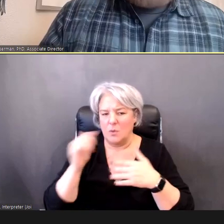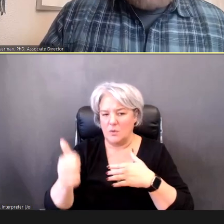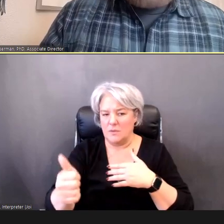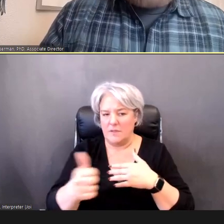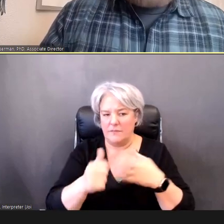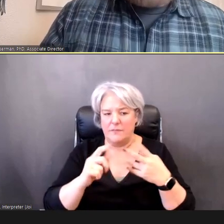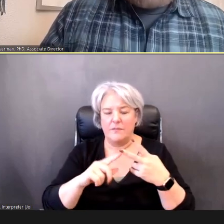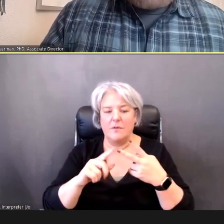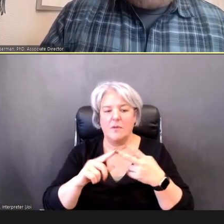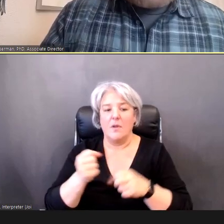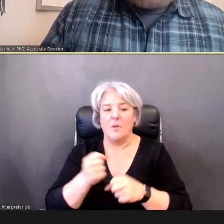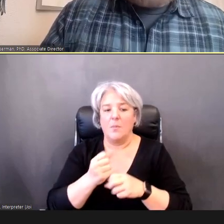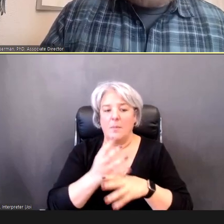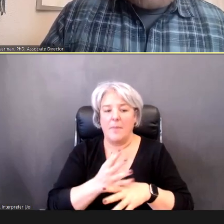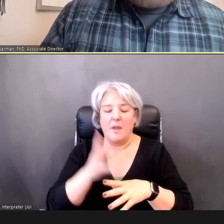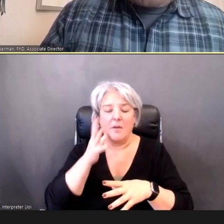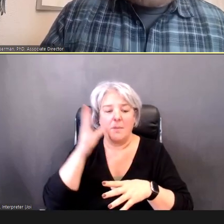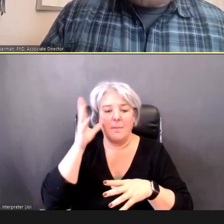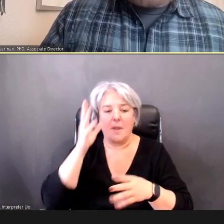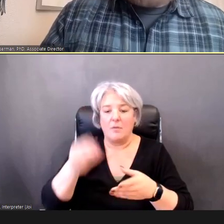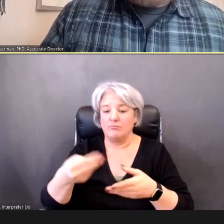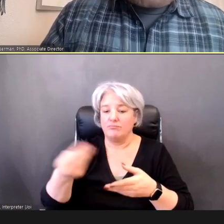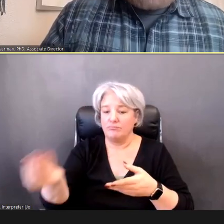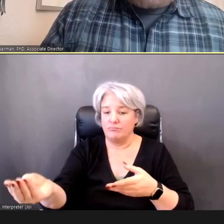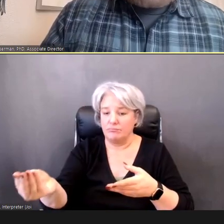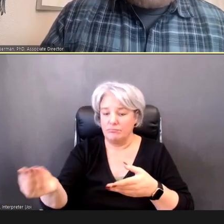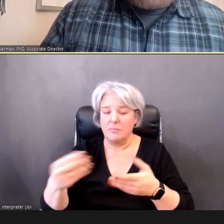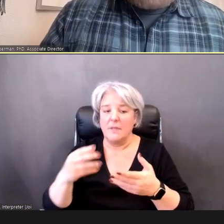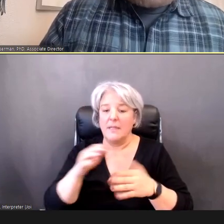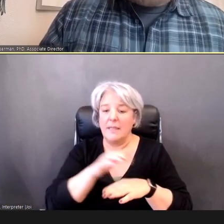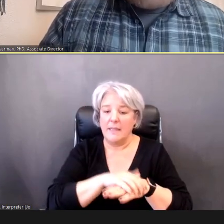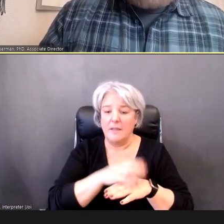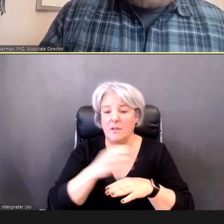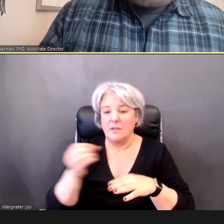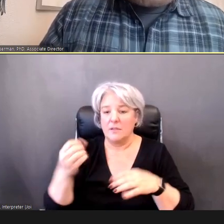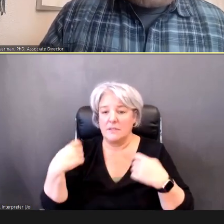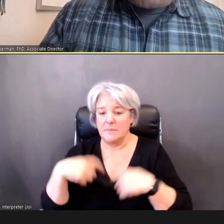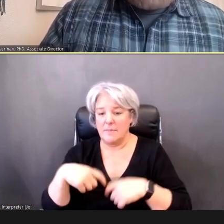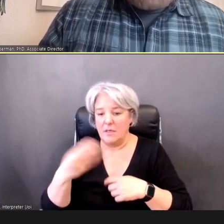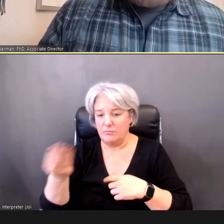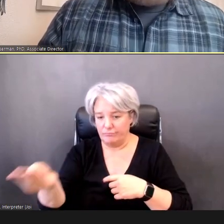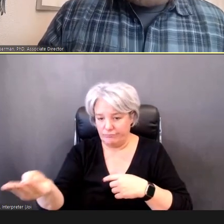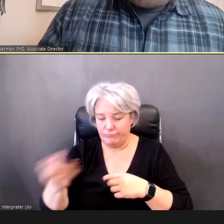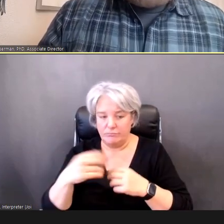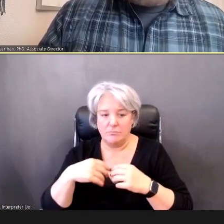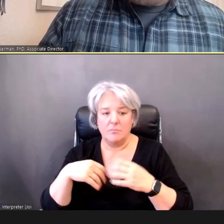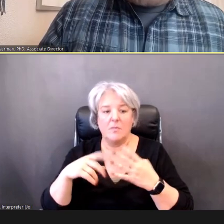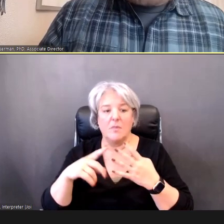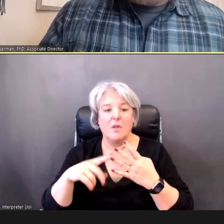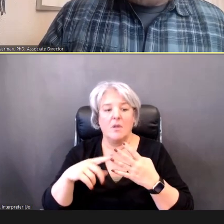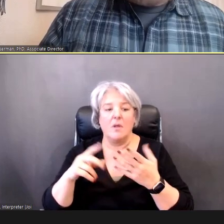Preparing parents is a handout for parents, in English, and Spanish, Preparing teachers....